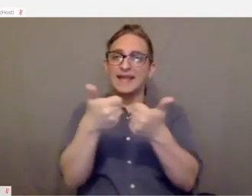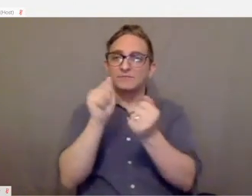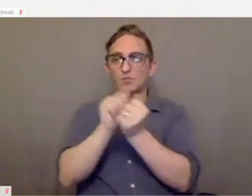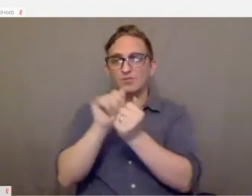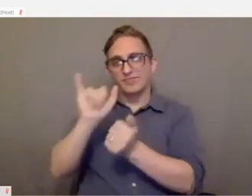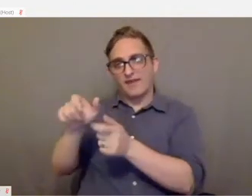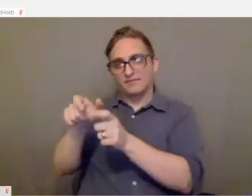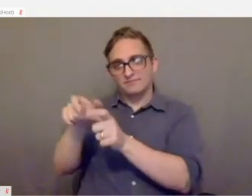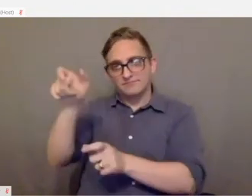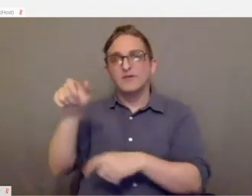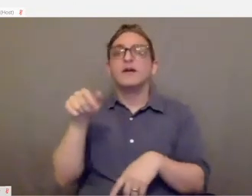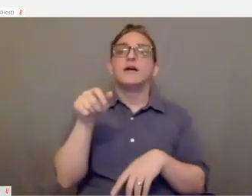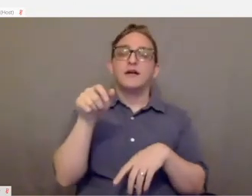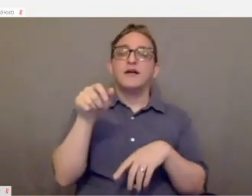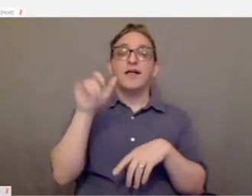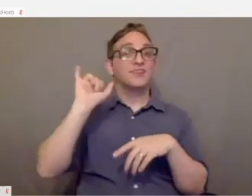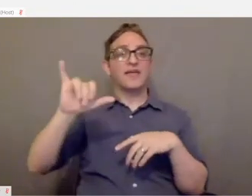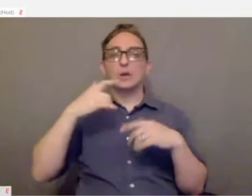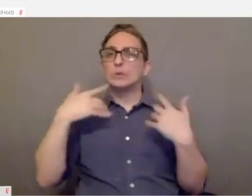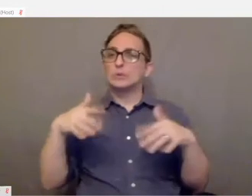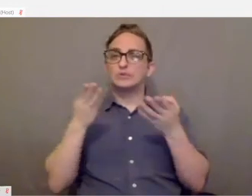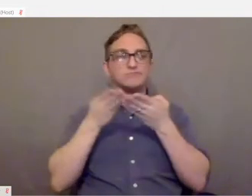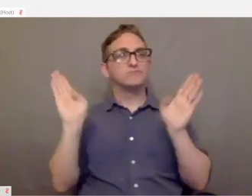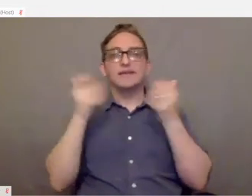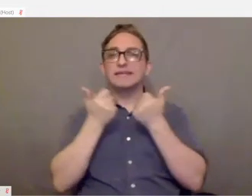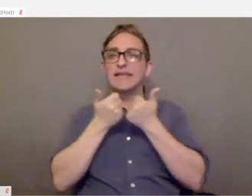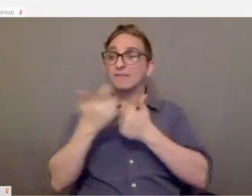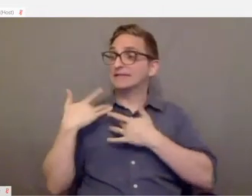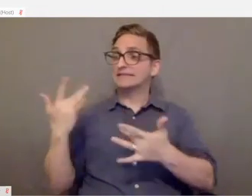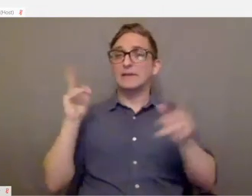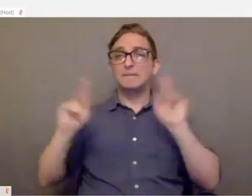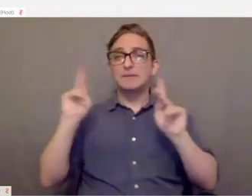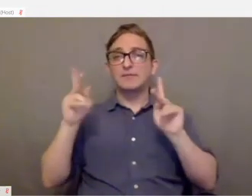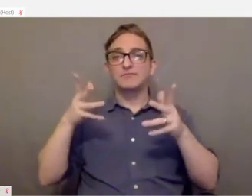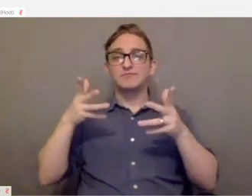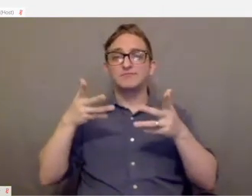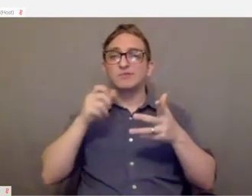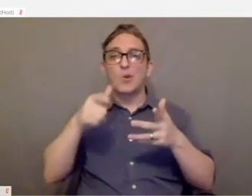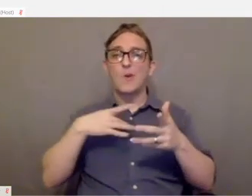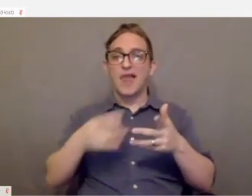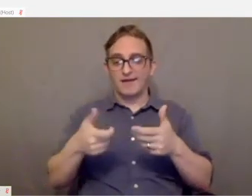It opened up gaming to a lot of people that normally aren't comfortable with a controller.